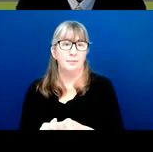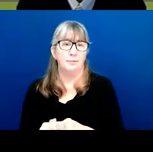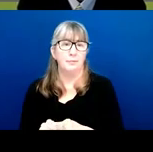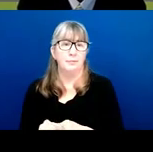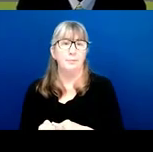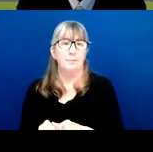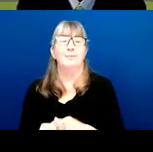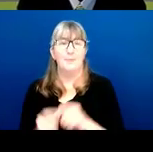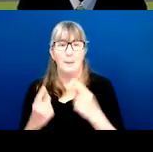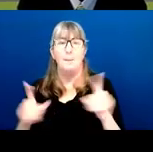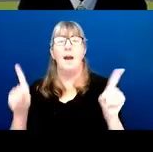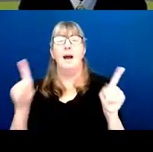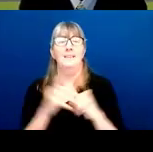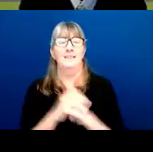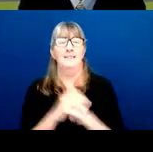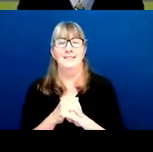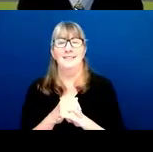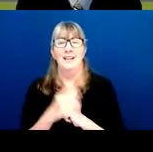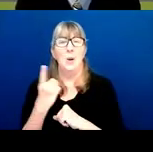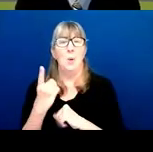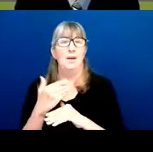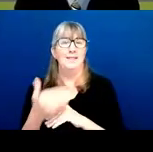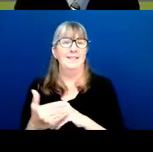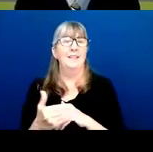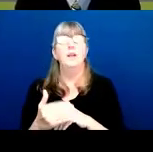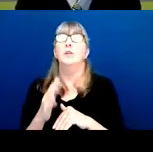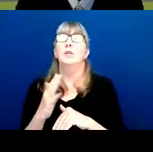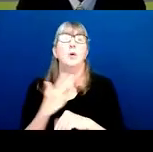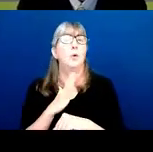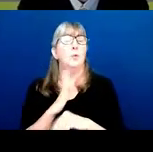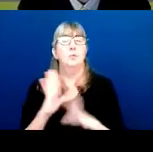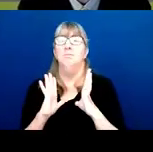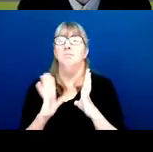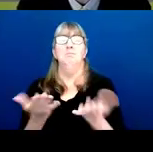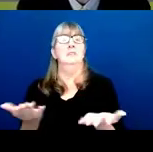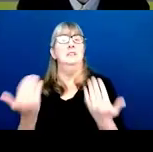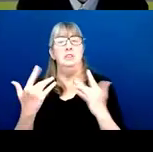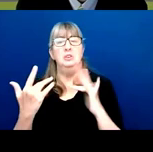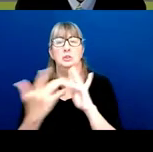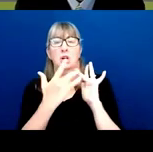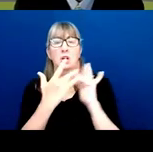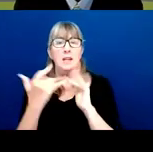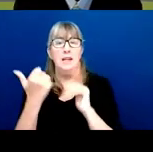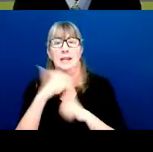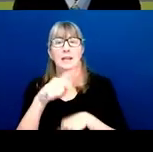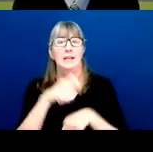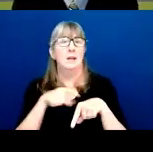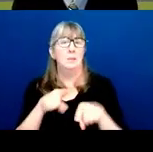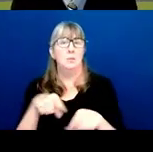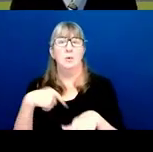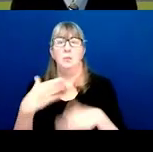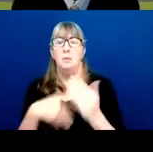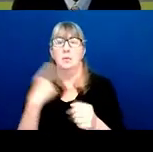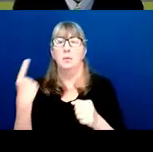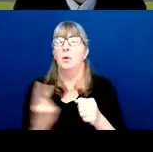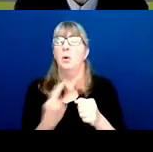There we go, just once that time. Again, feel free to reach out to the Division of Receipt and Referral at any point in this process. We're always, always happy to help.